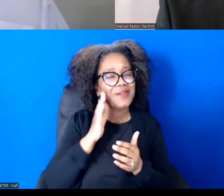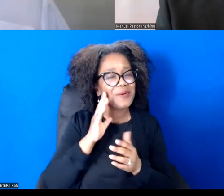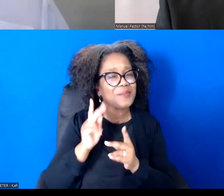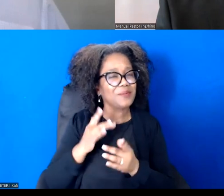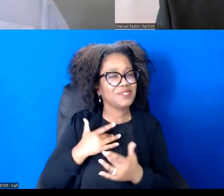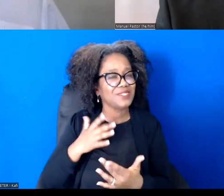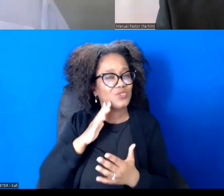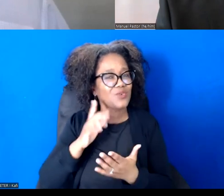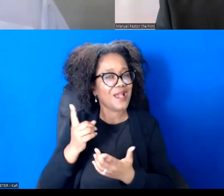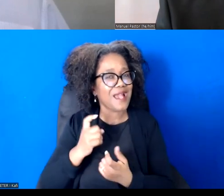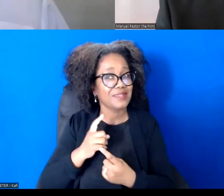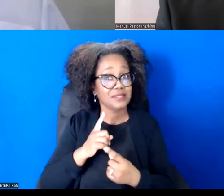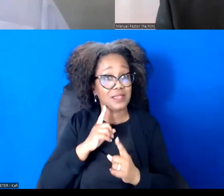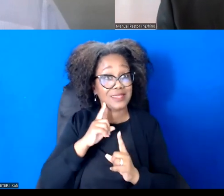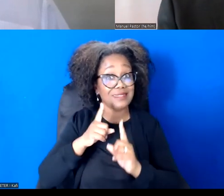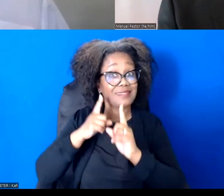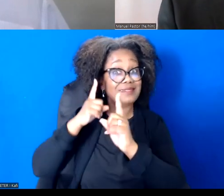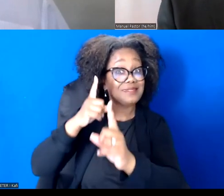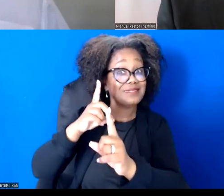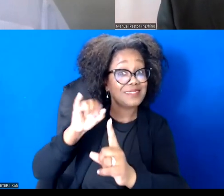And I say it's the company you keep at work.